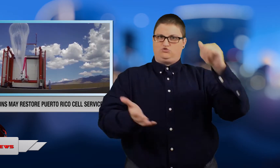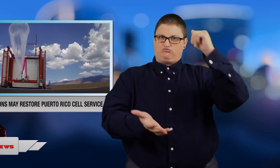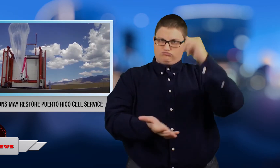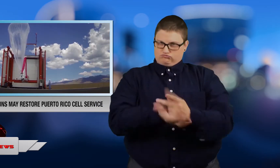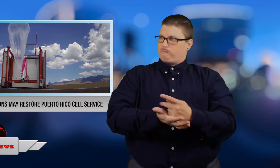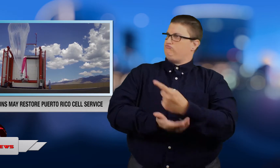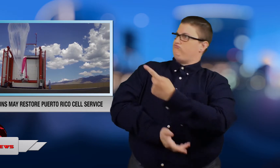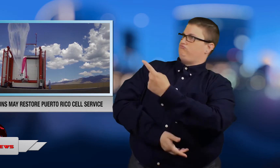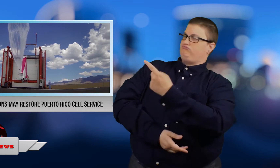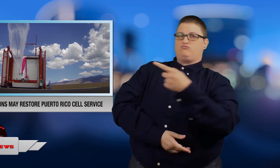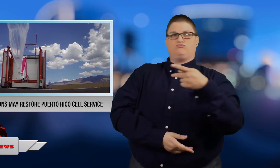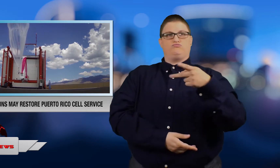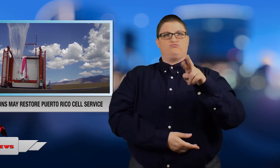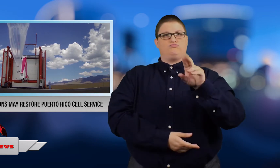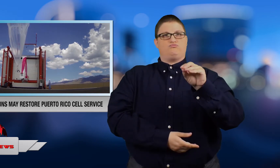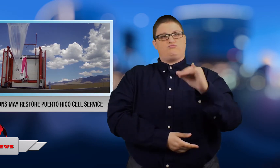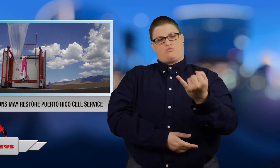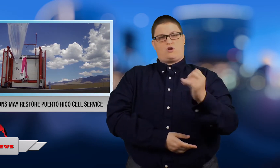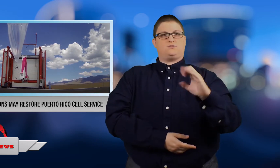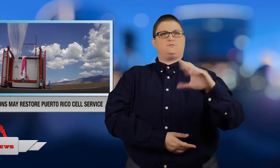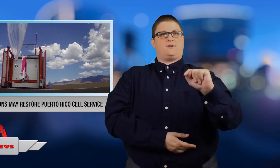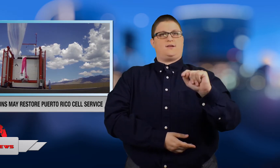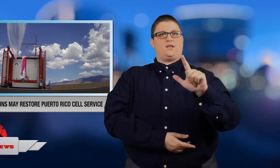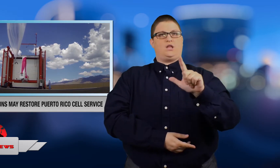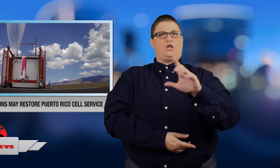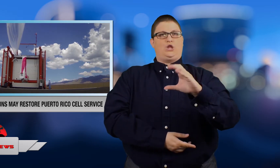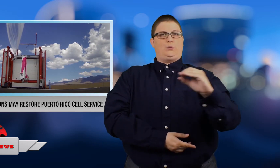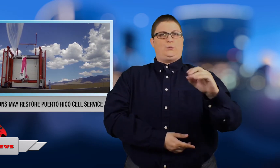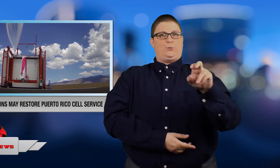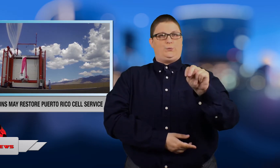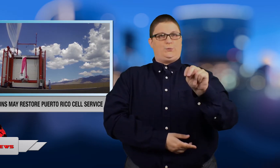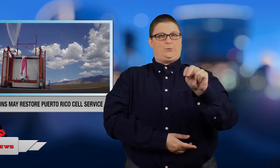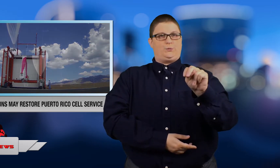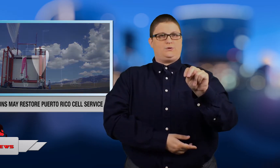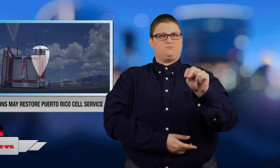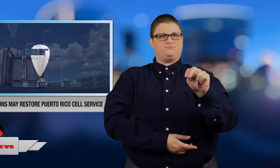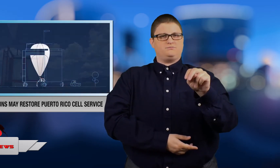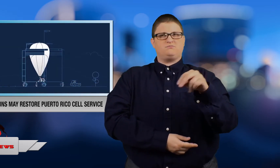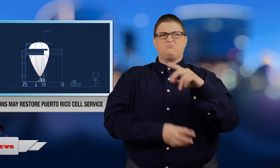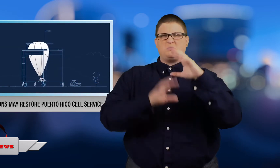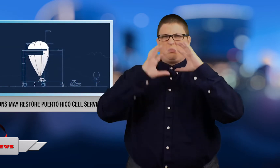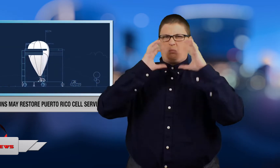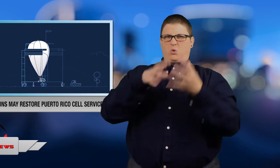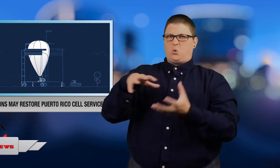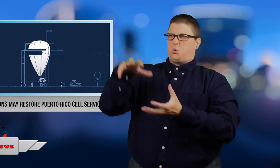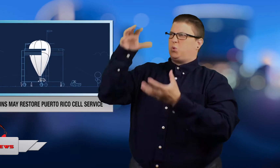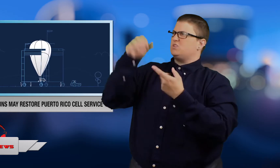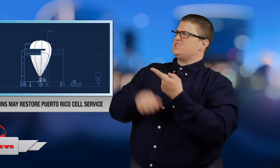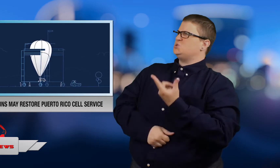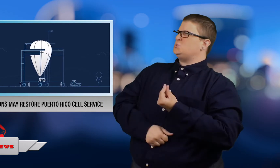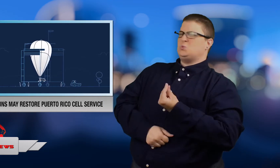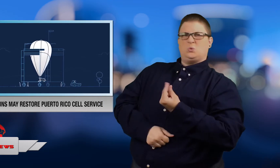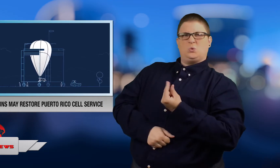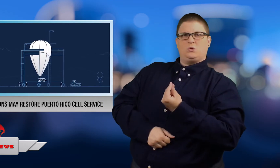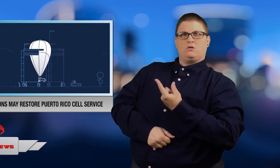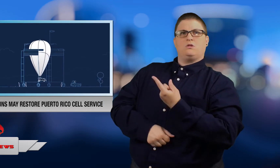has approved Project Loon. It uses balloons to help provide Internet